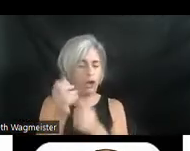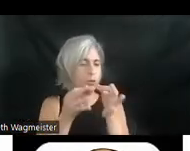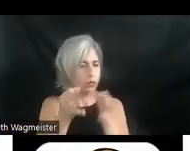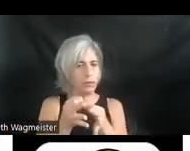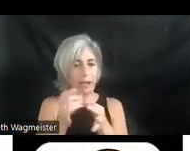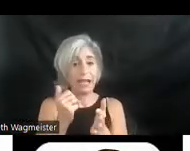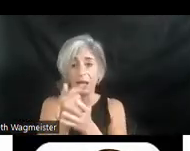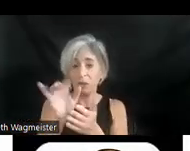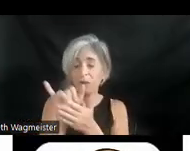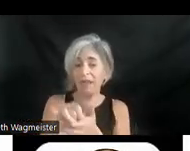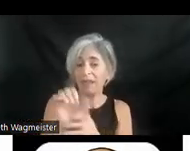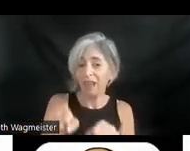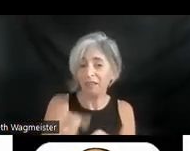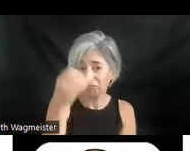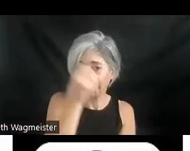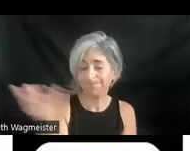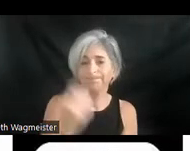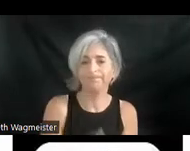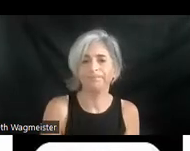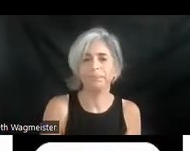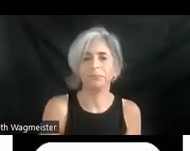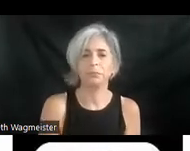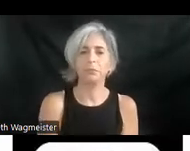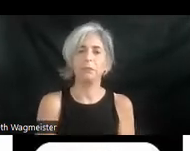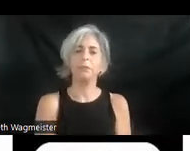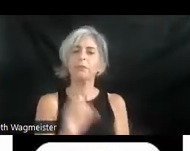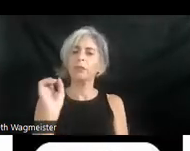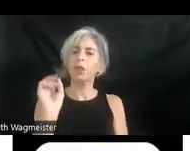that if you send me a note. >> SAMANTHA EVANS: Okay. The next question